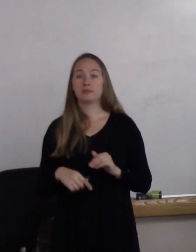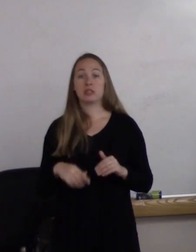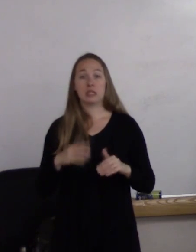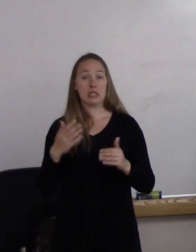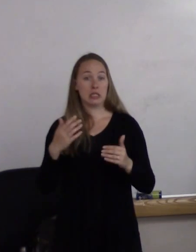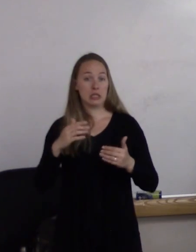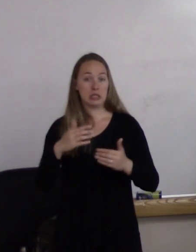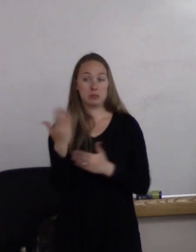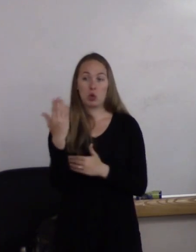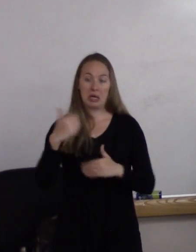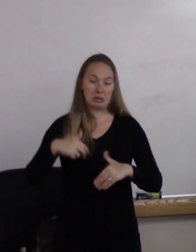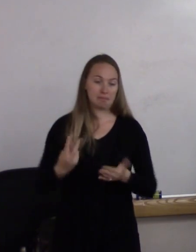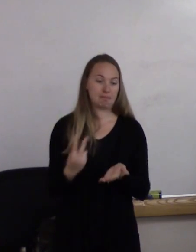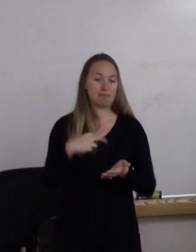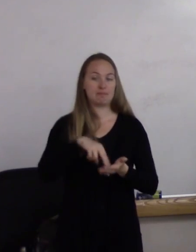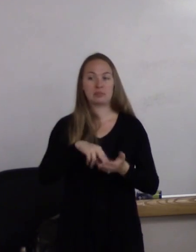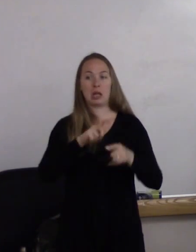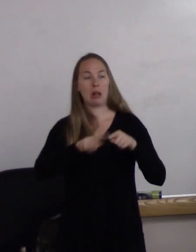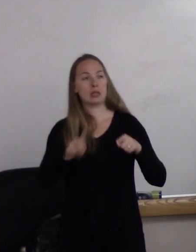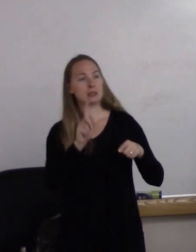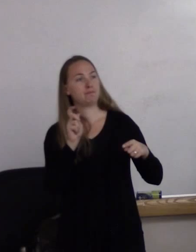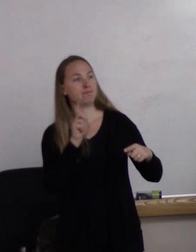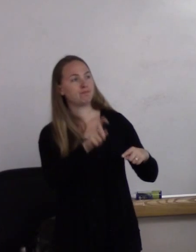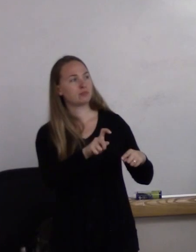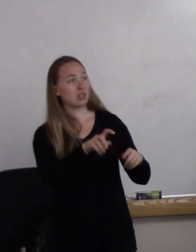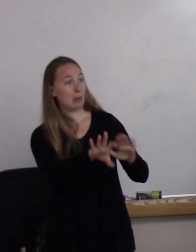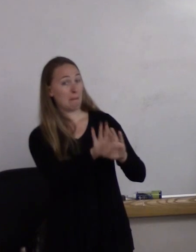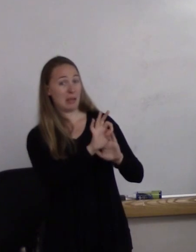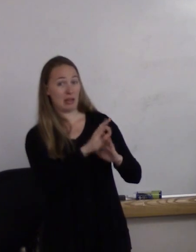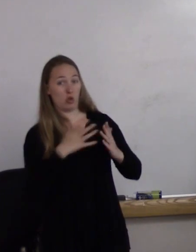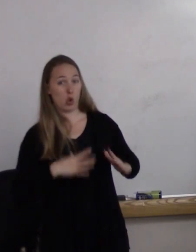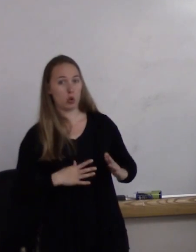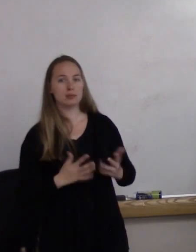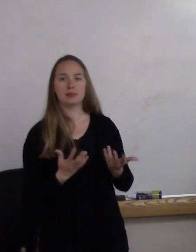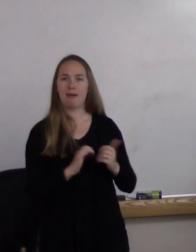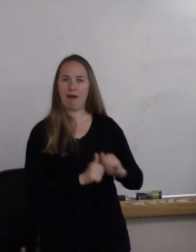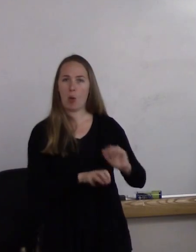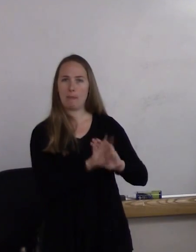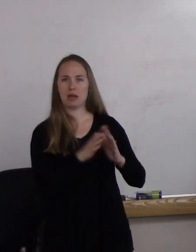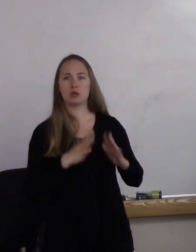and you selected clothes to wear. You selected clothes on how you want to express yourself.